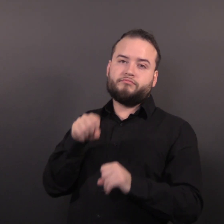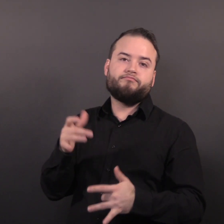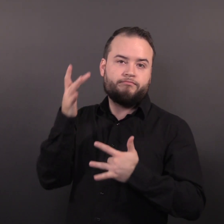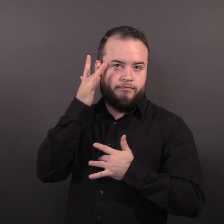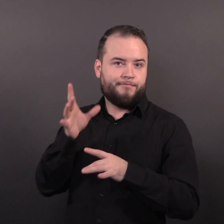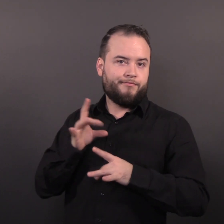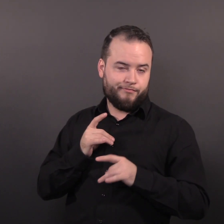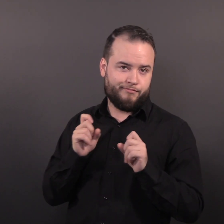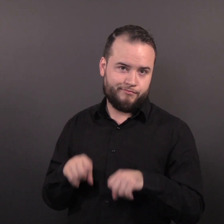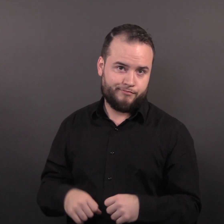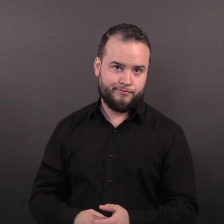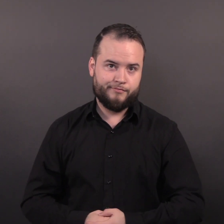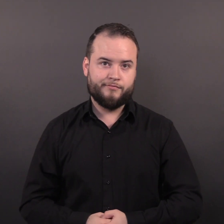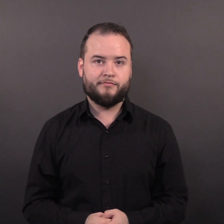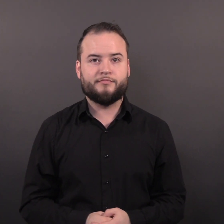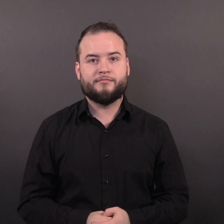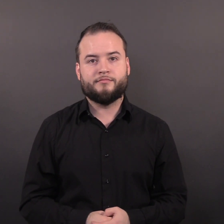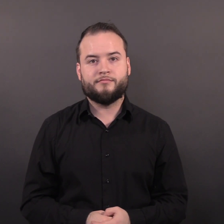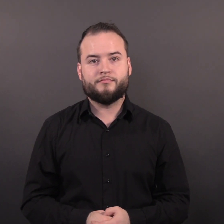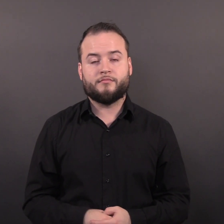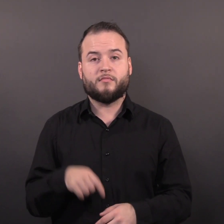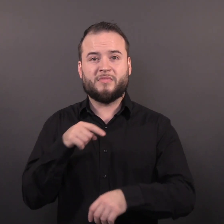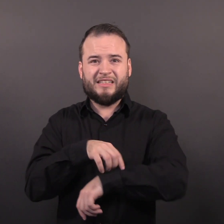Ulcers, lesions